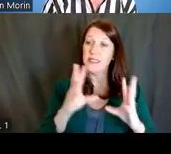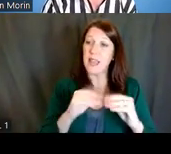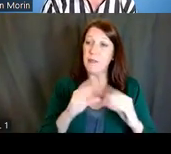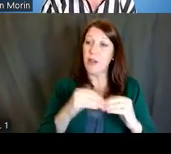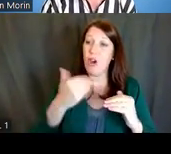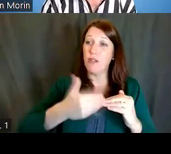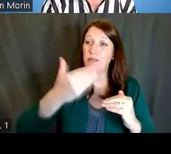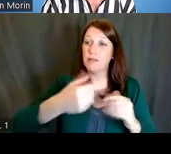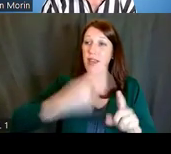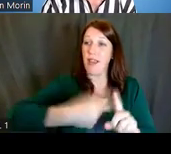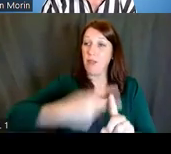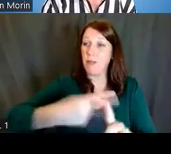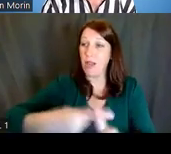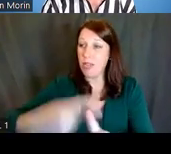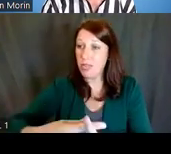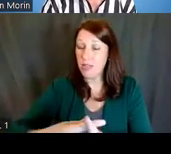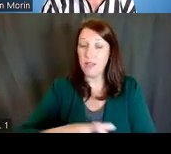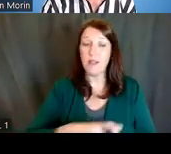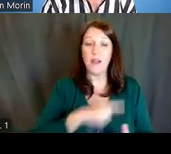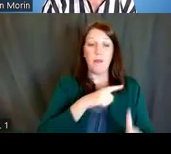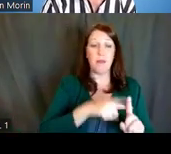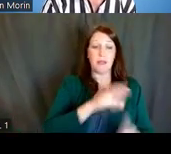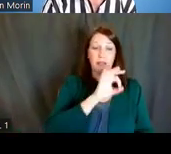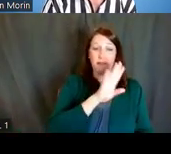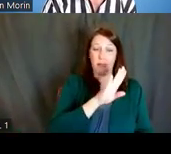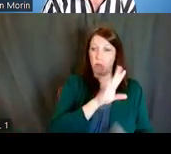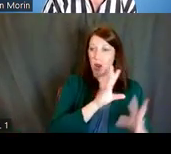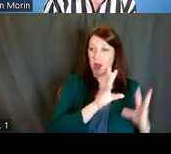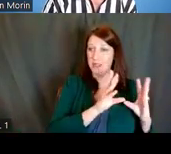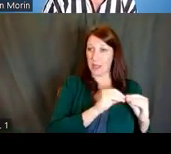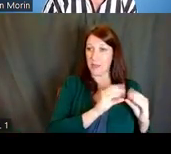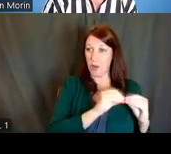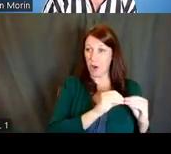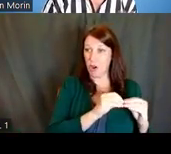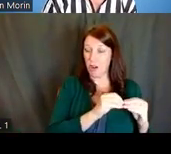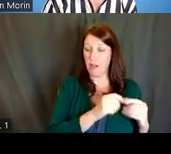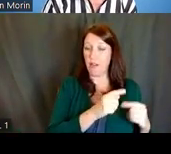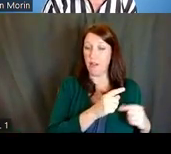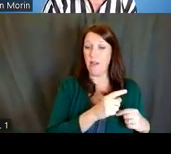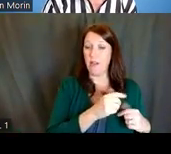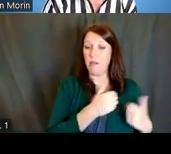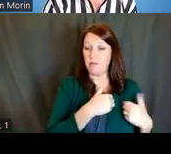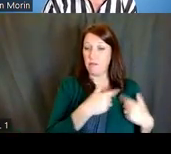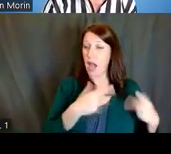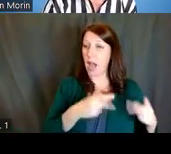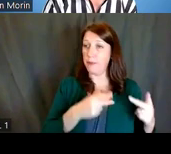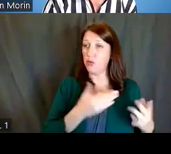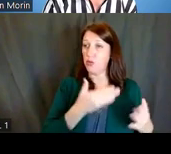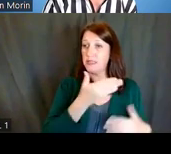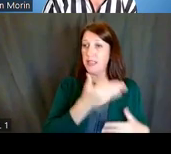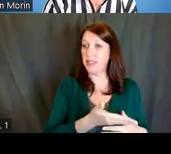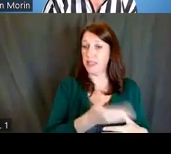plus the February seminars, there are opportunities for networking.